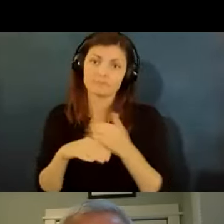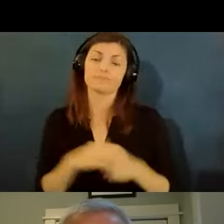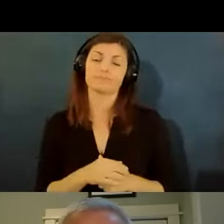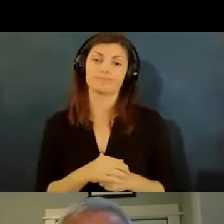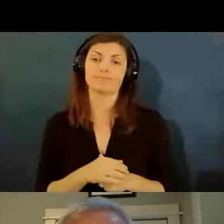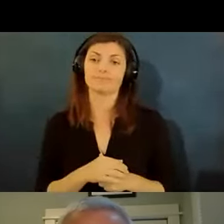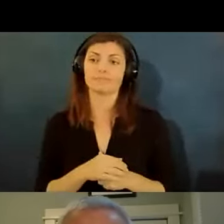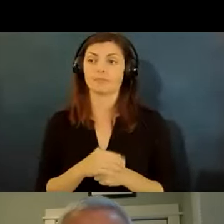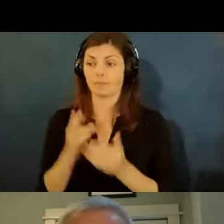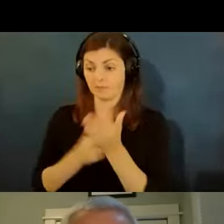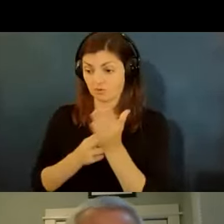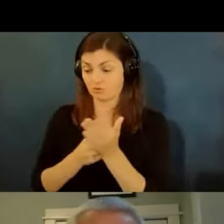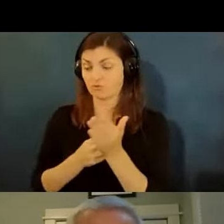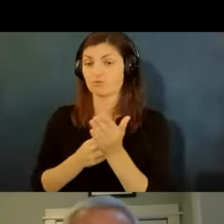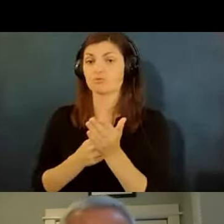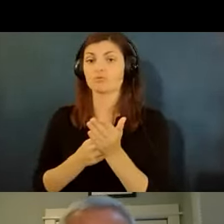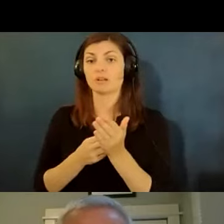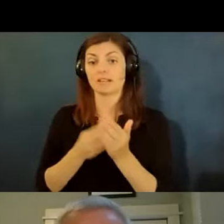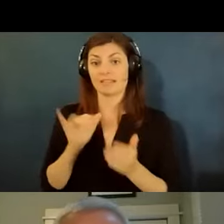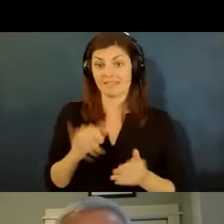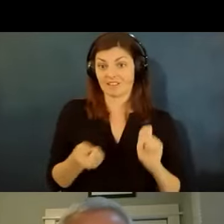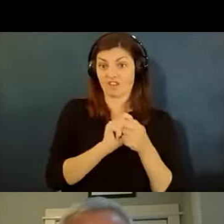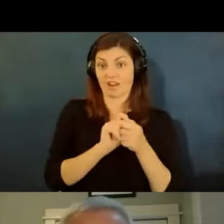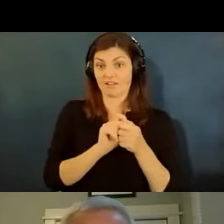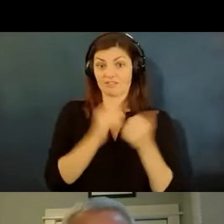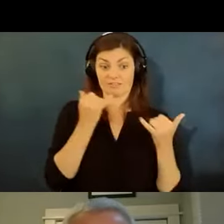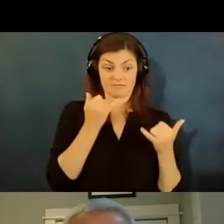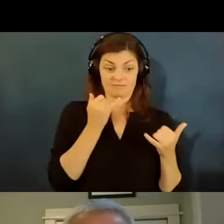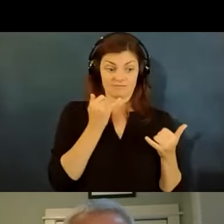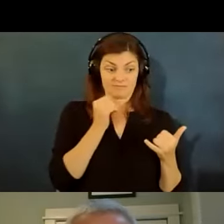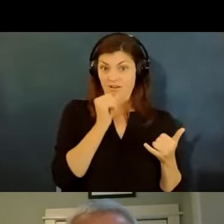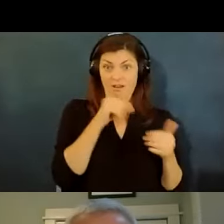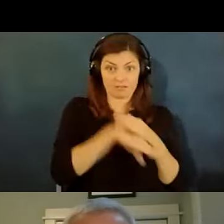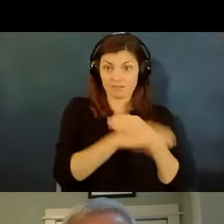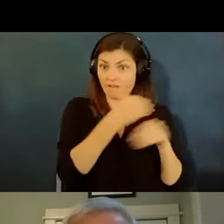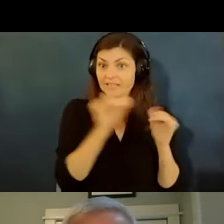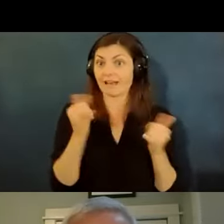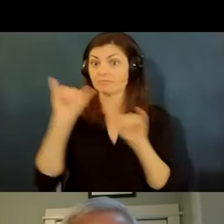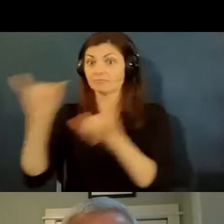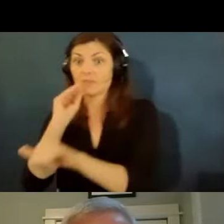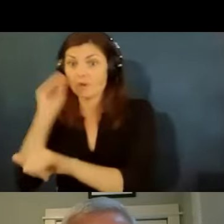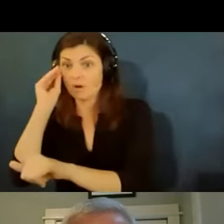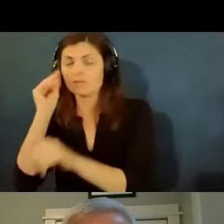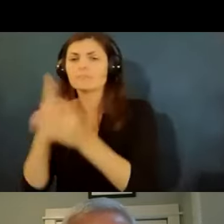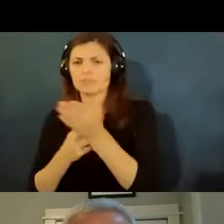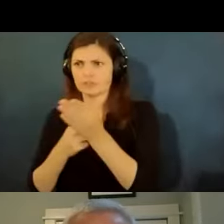of making sure that the changes that we're making in the workplace are available to everyone equally